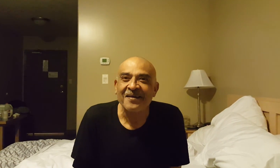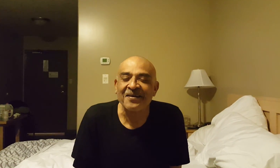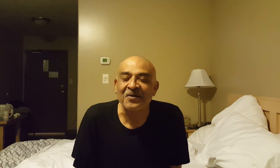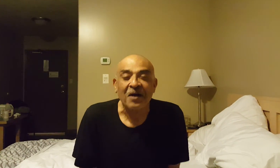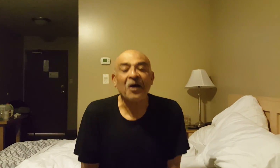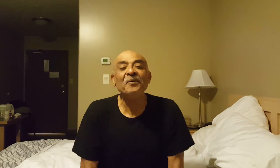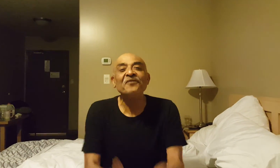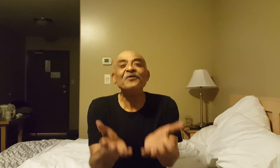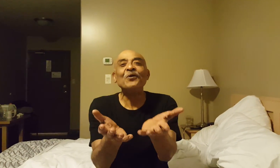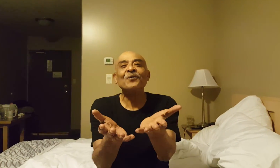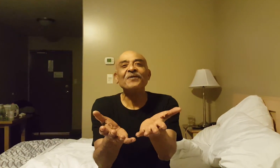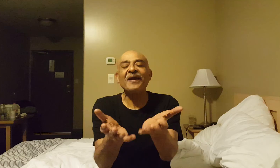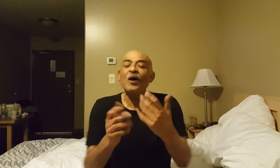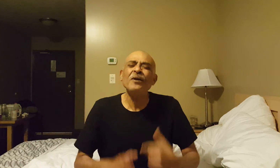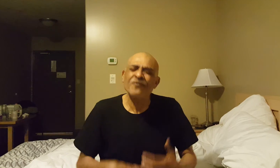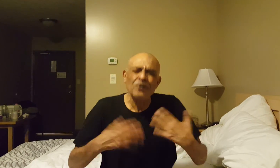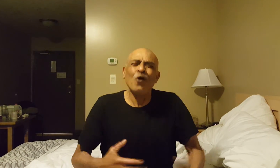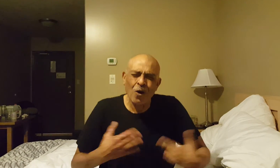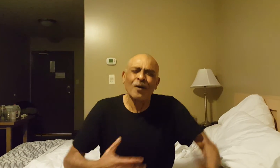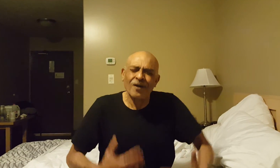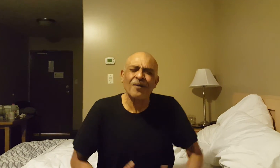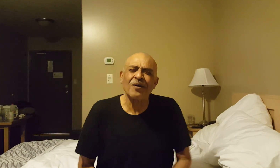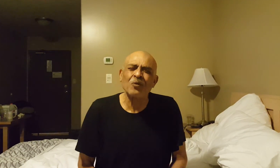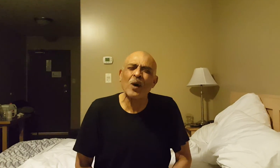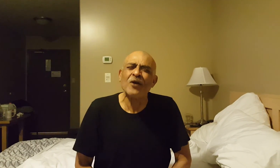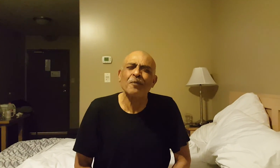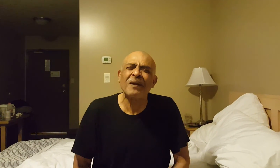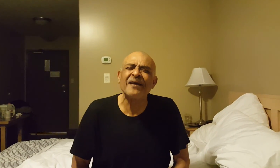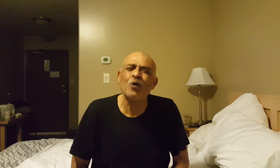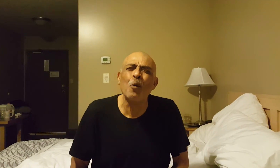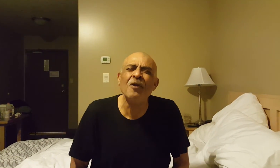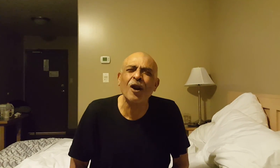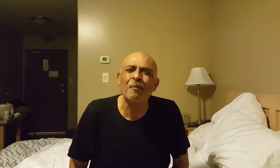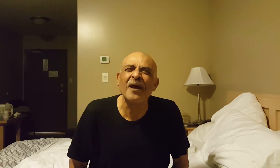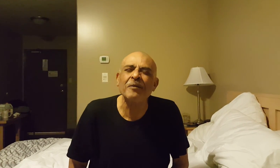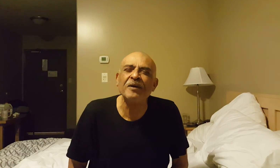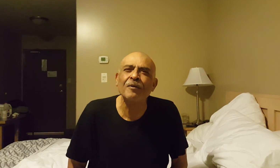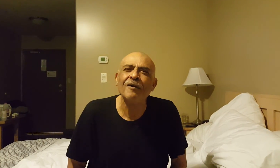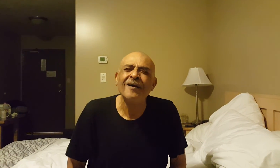Now, how many of you know that? How many of you know, who are not blind, know a lot of blind people?